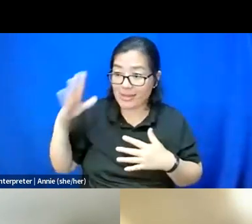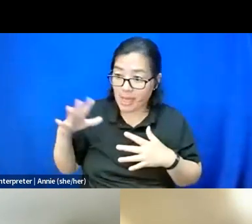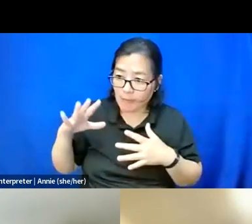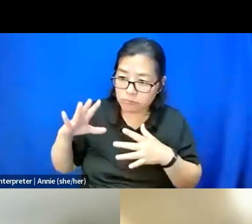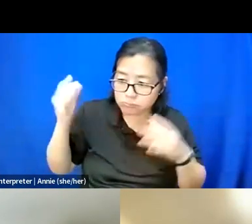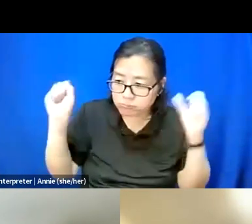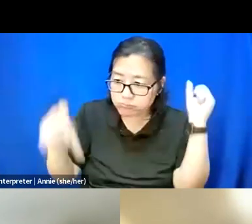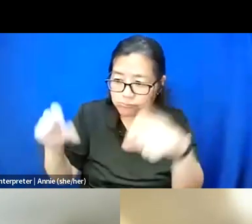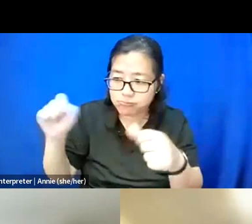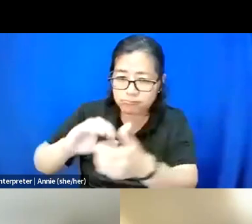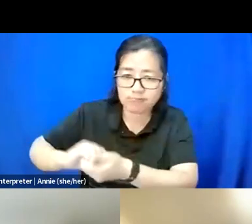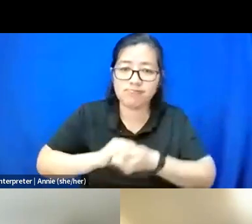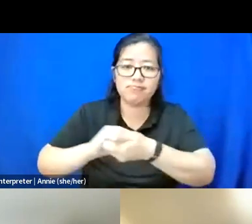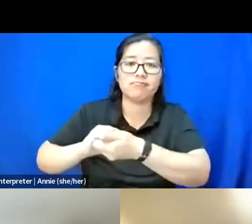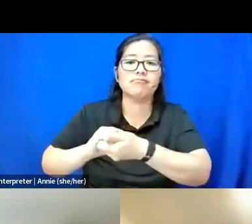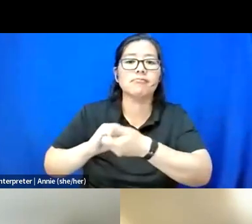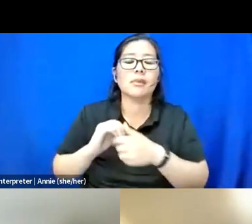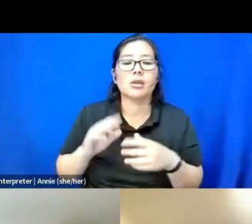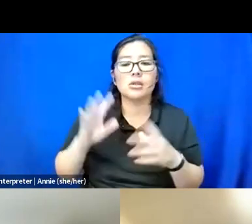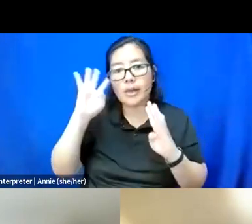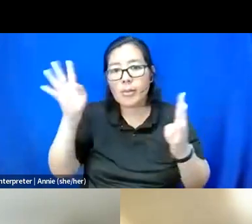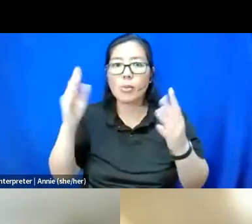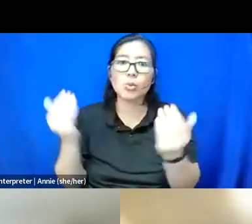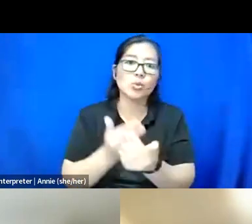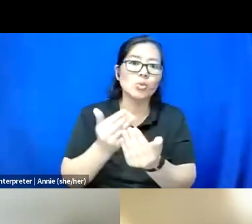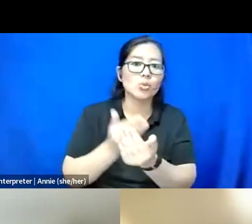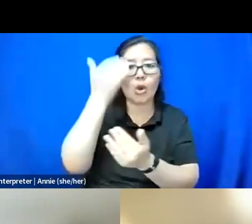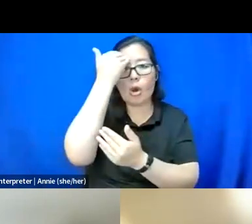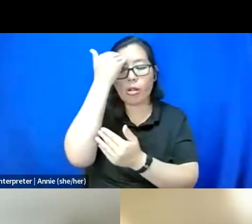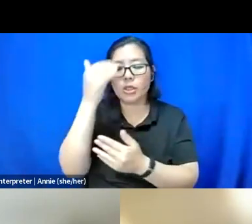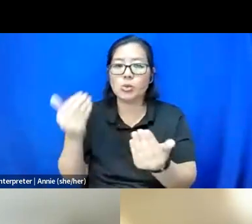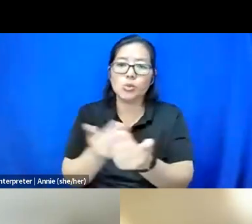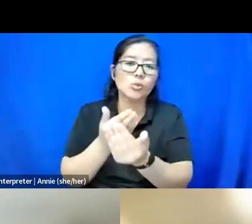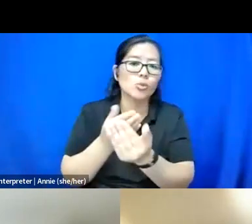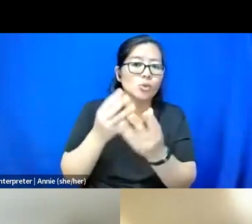to come up with, like, new solutions, new ways to, like, reimagine ourselves in the cohort,